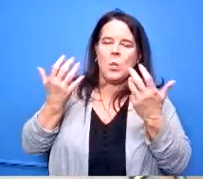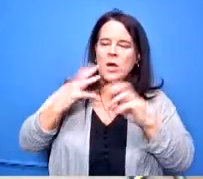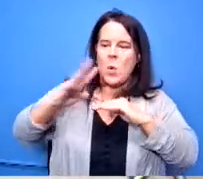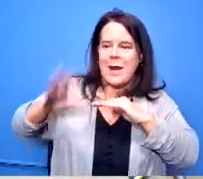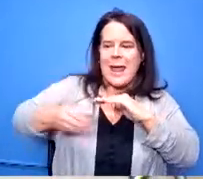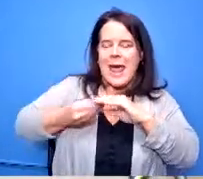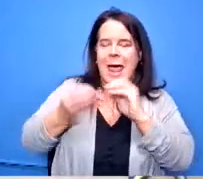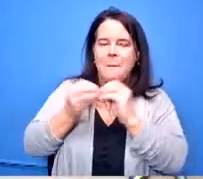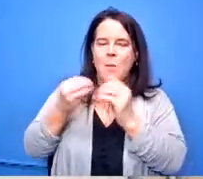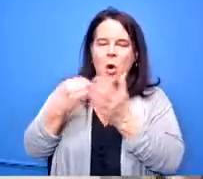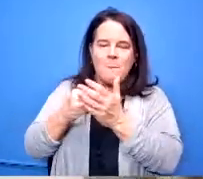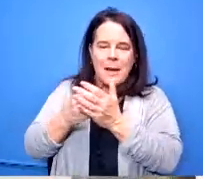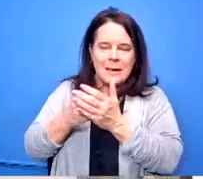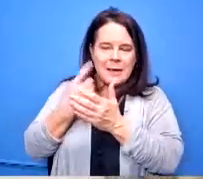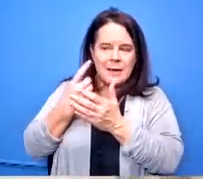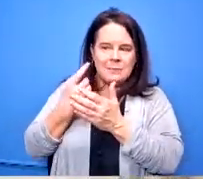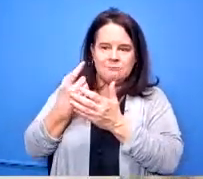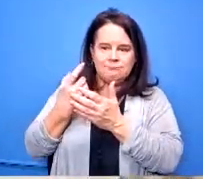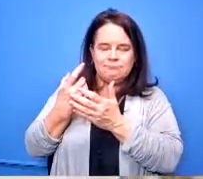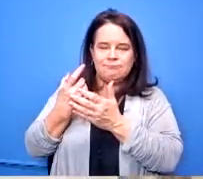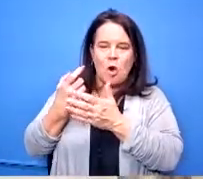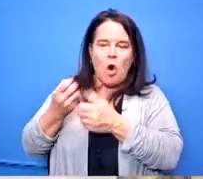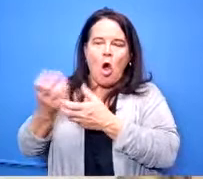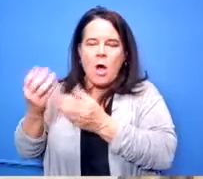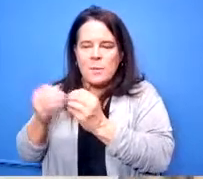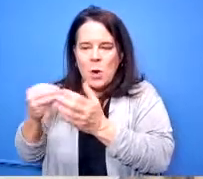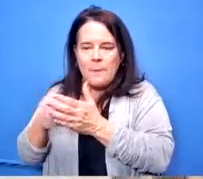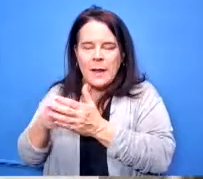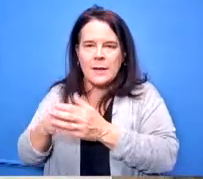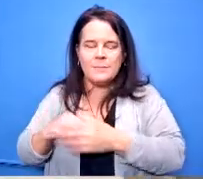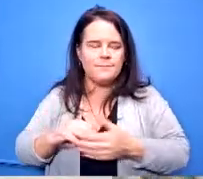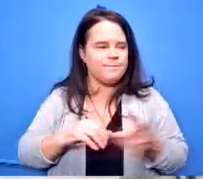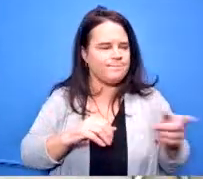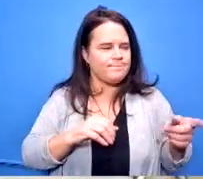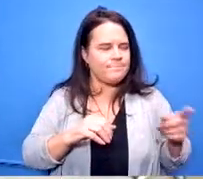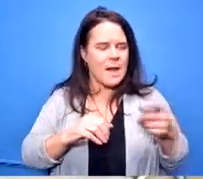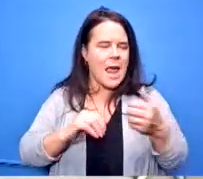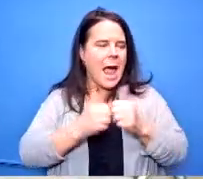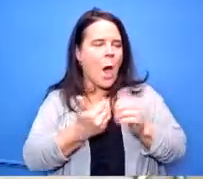to the project and how frequently would they report out to the board um they can report out